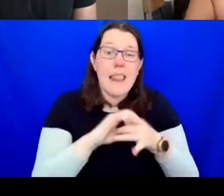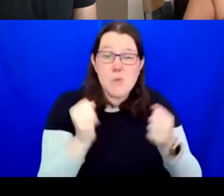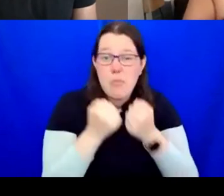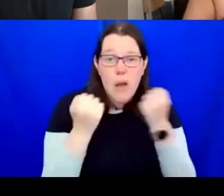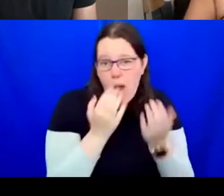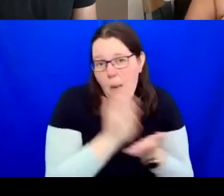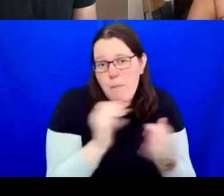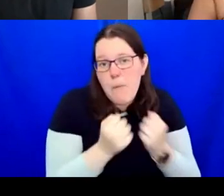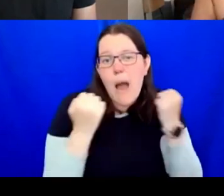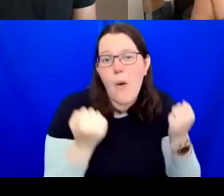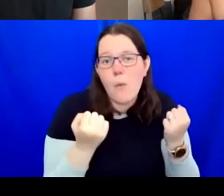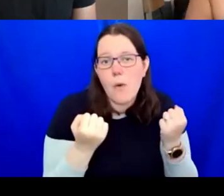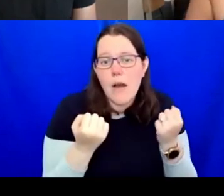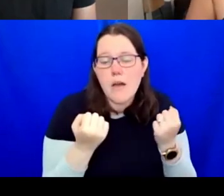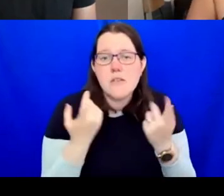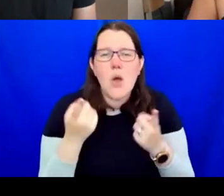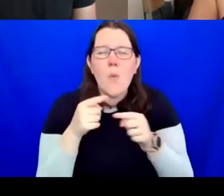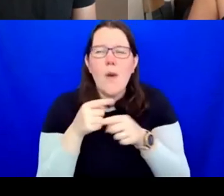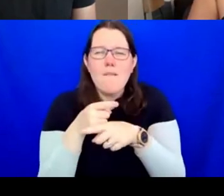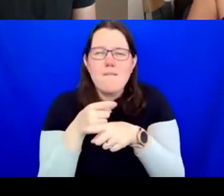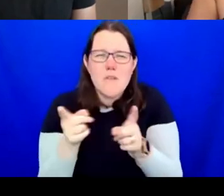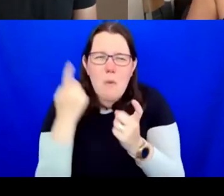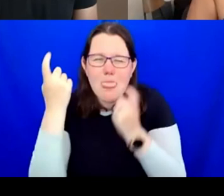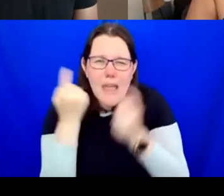If there is somebody in the institution whose job it is to ensure this is happening,